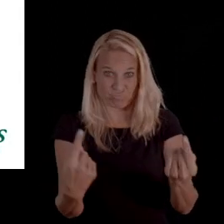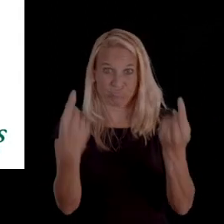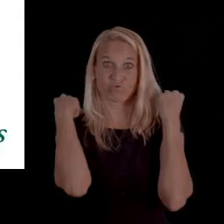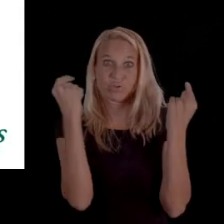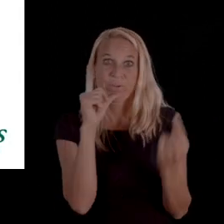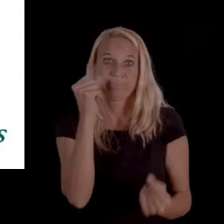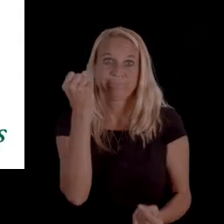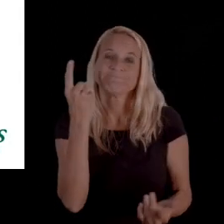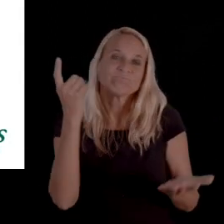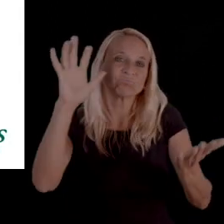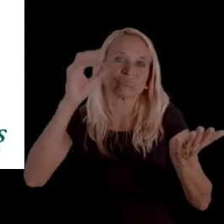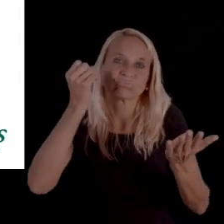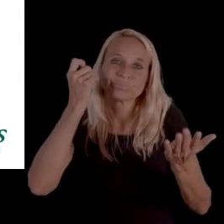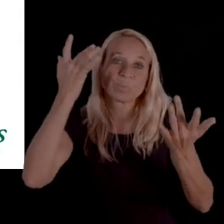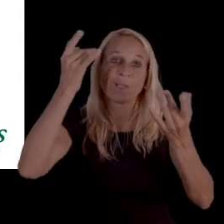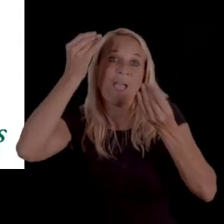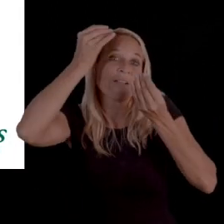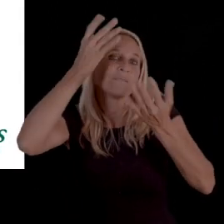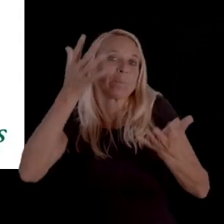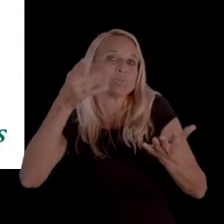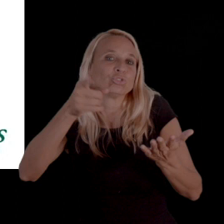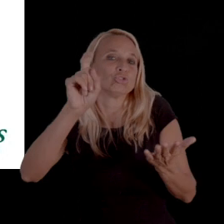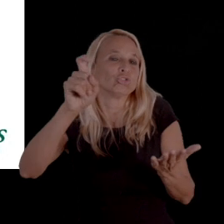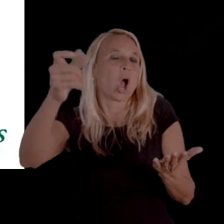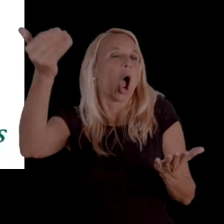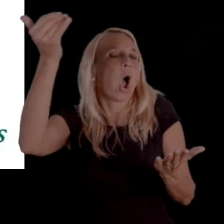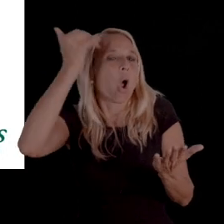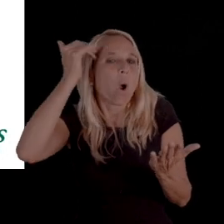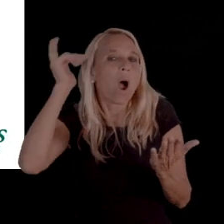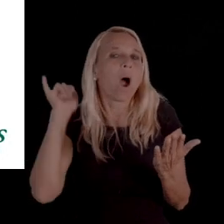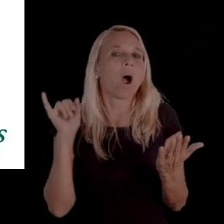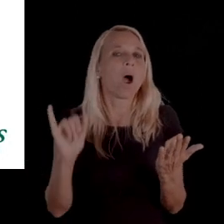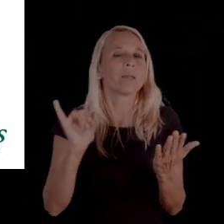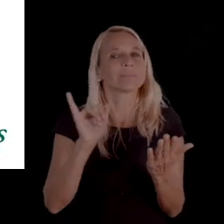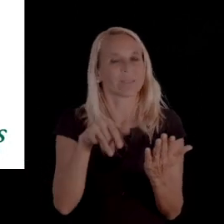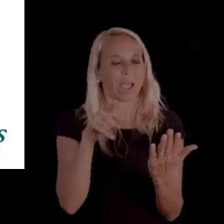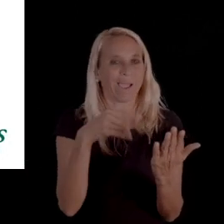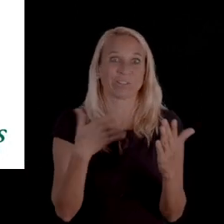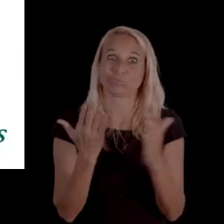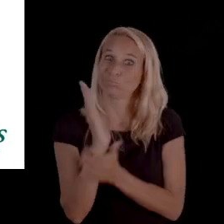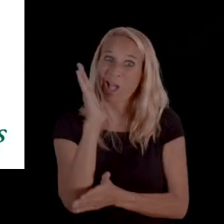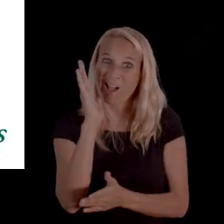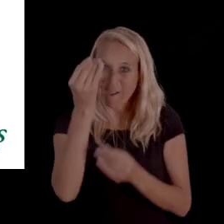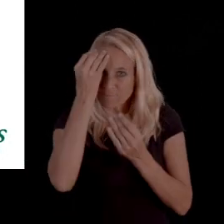It's just this is information of that you should be aware of that you have the right to this information.